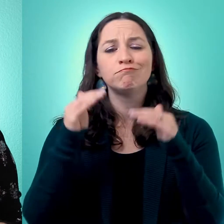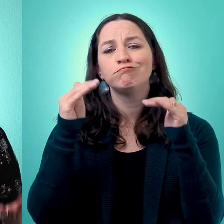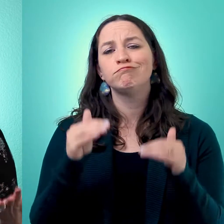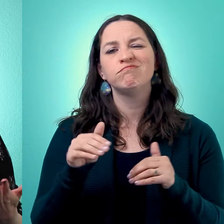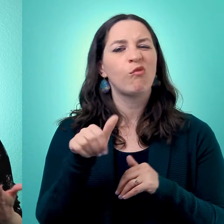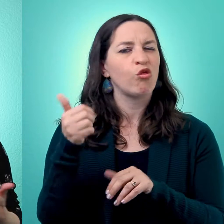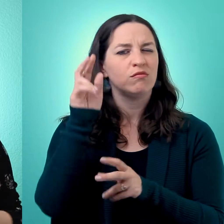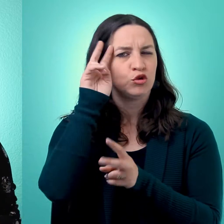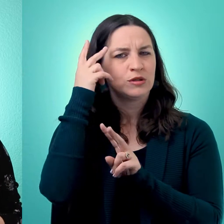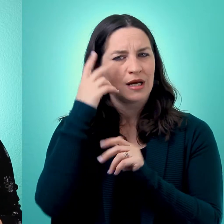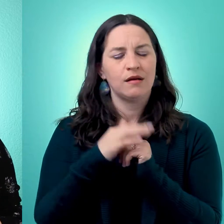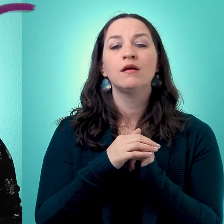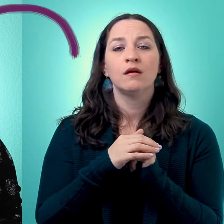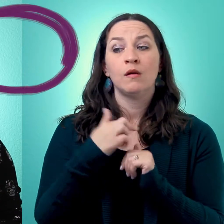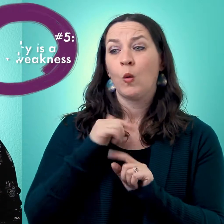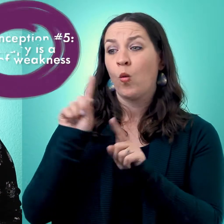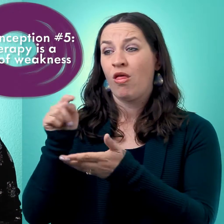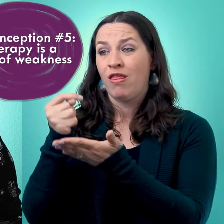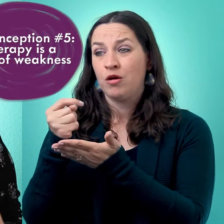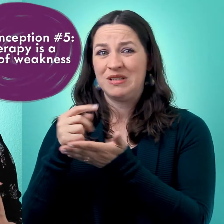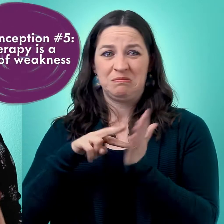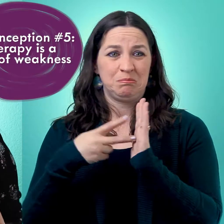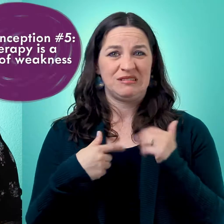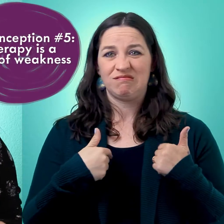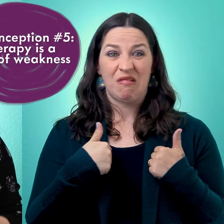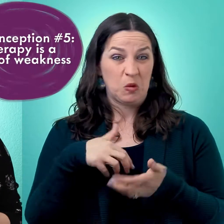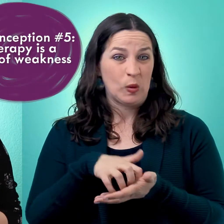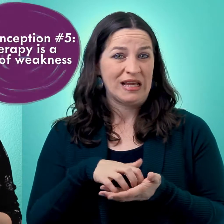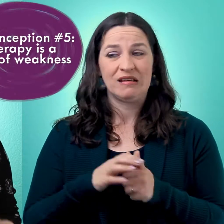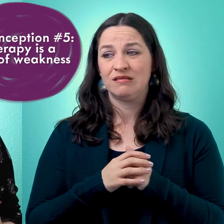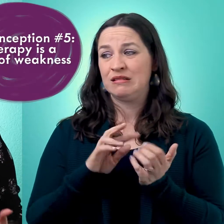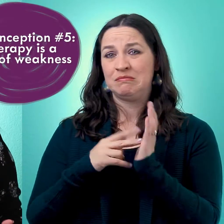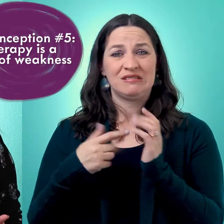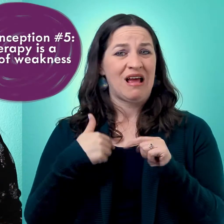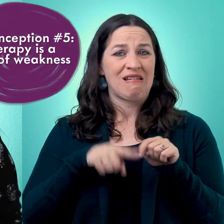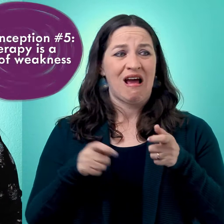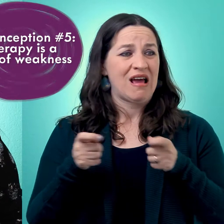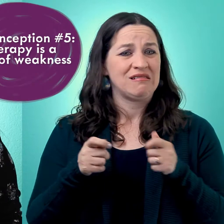And another misconception is that going to therapy means that you're weak, or that you're not able to handle things.